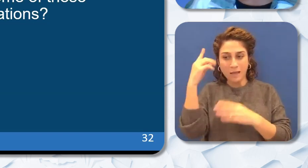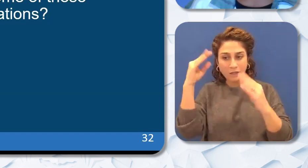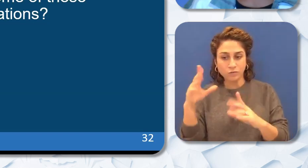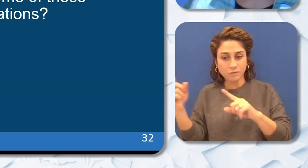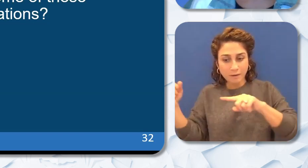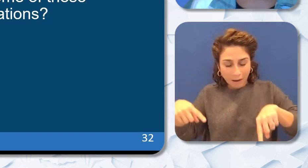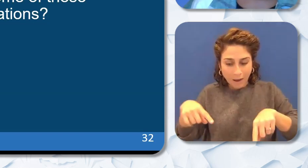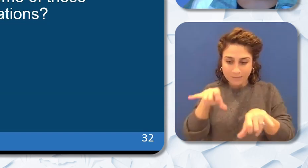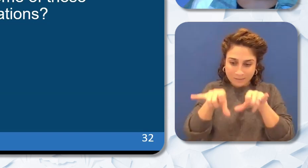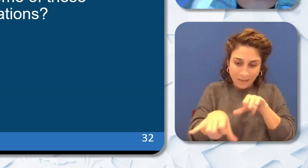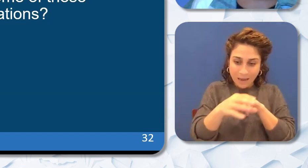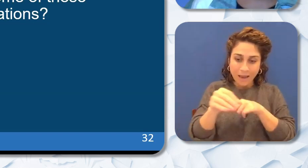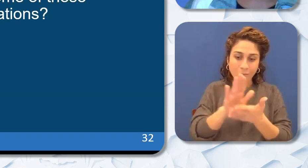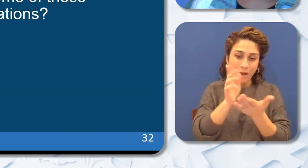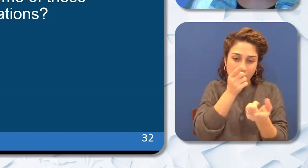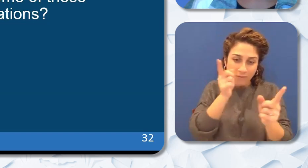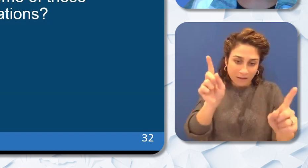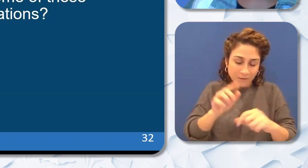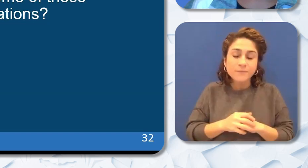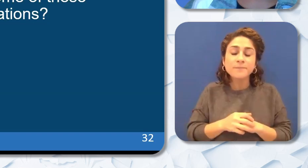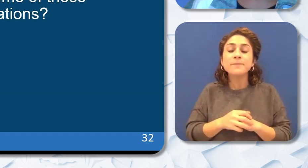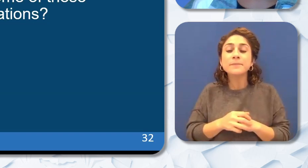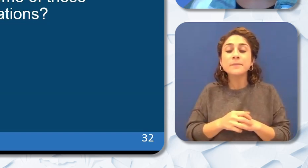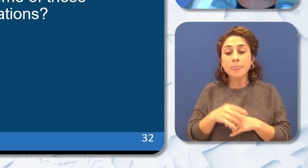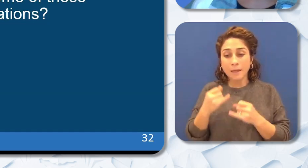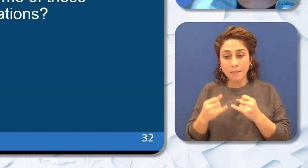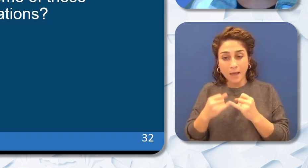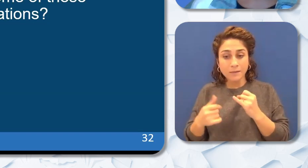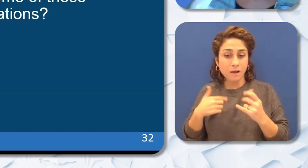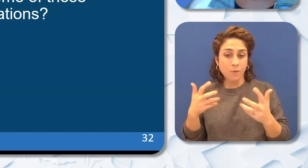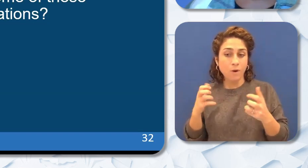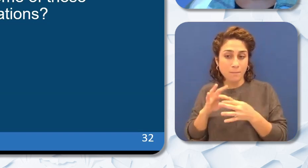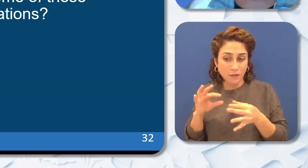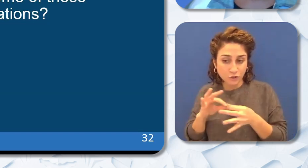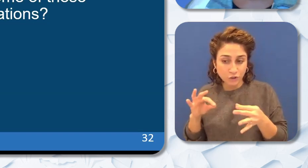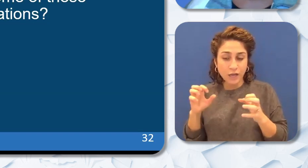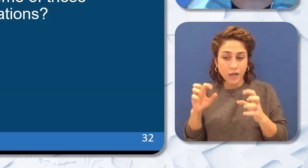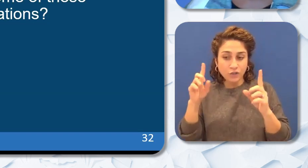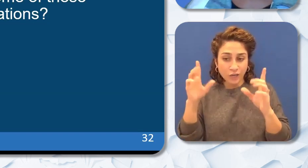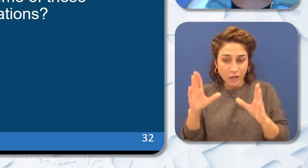and to be effective educators. Lastly I'd like to mention the Educator Diversity Advisory Group that